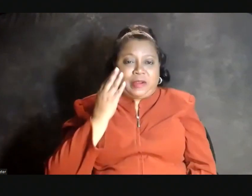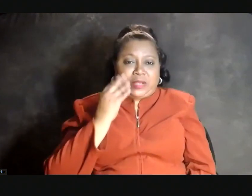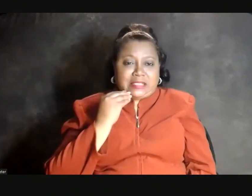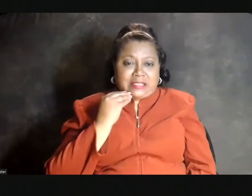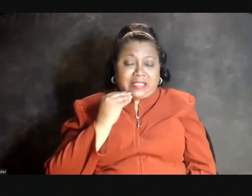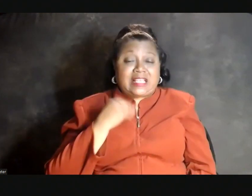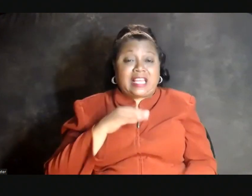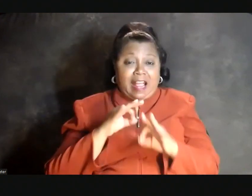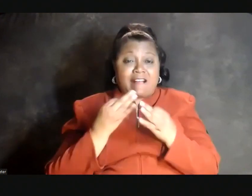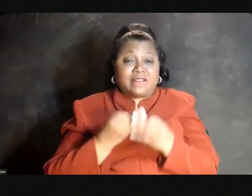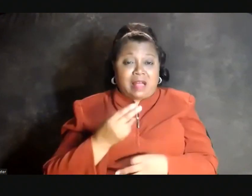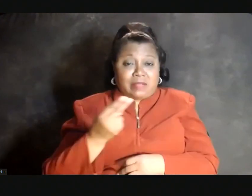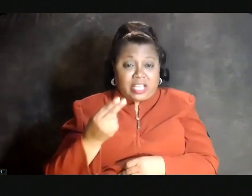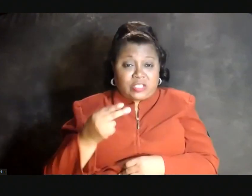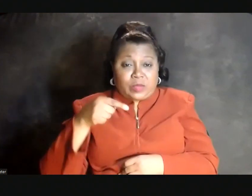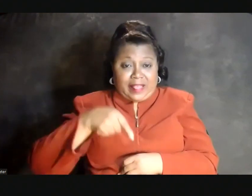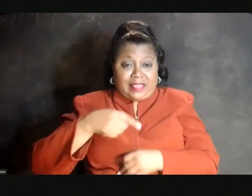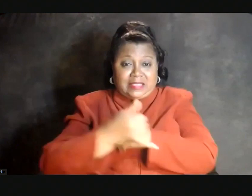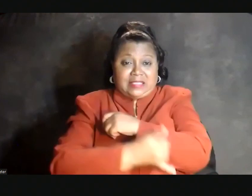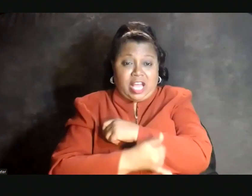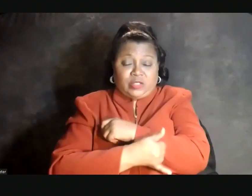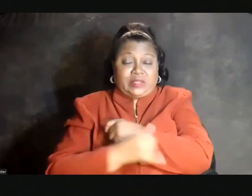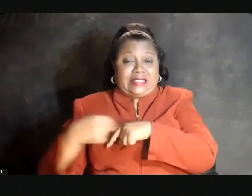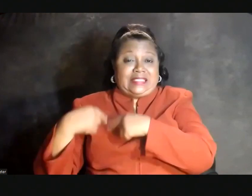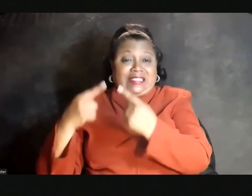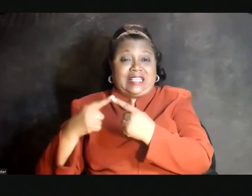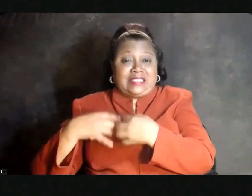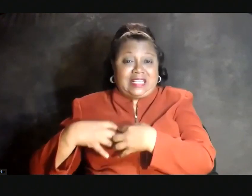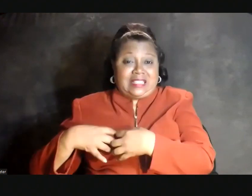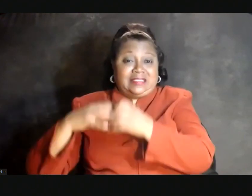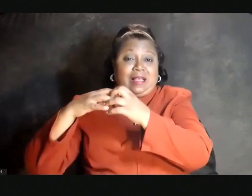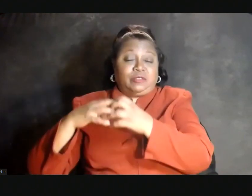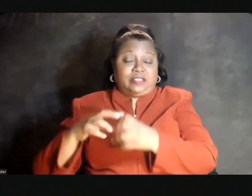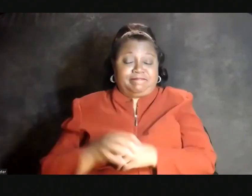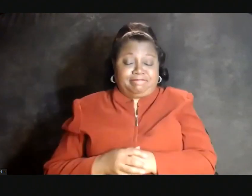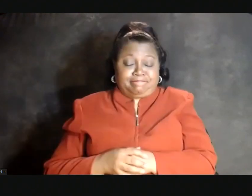and our family histories in this country since its inception.